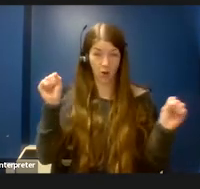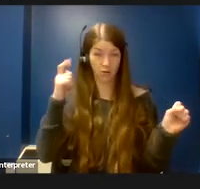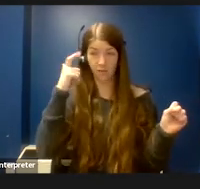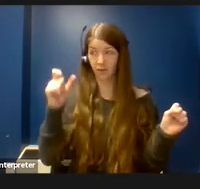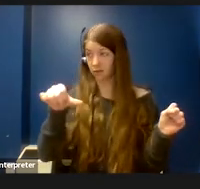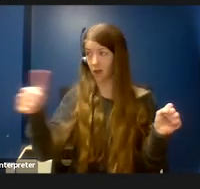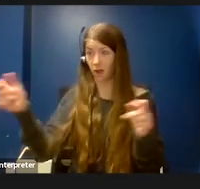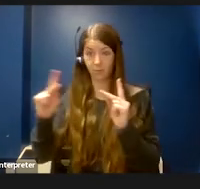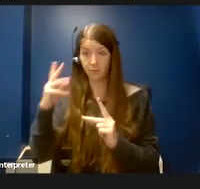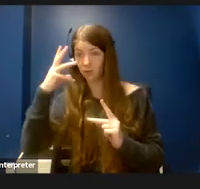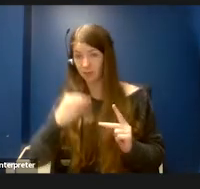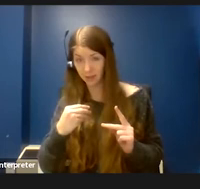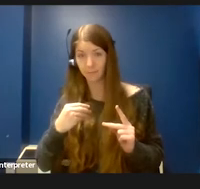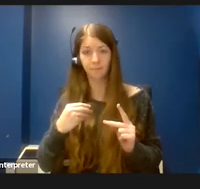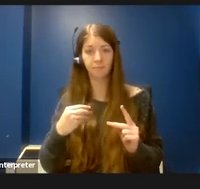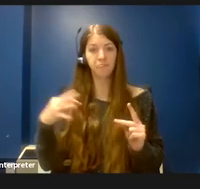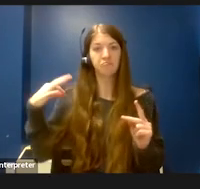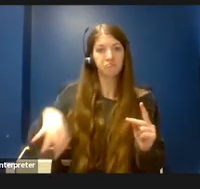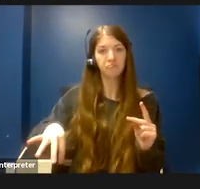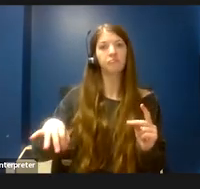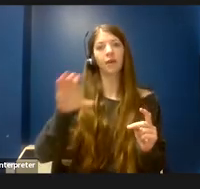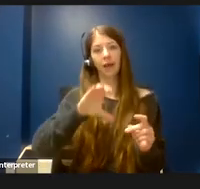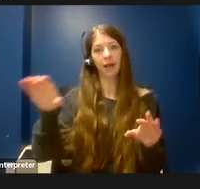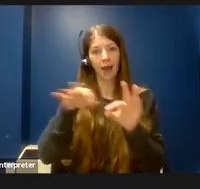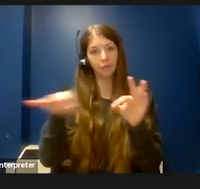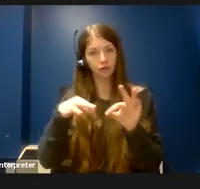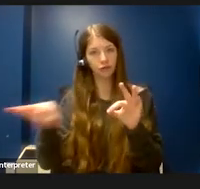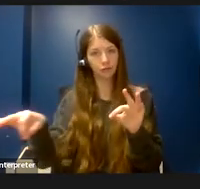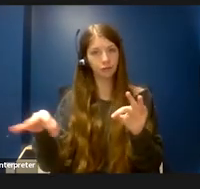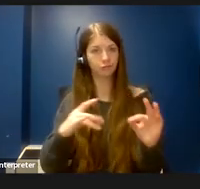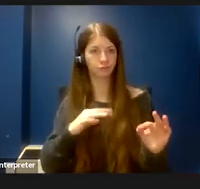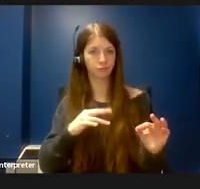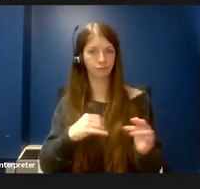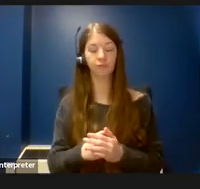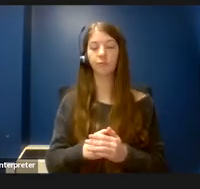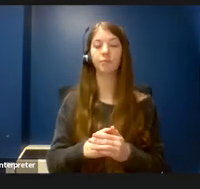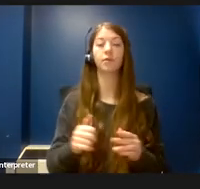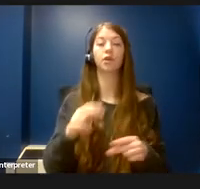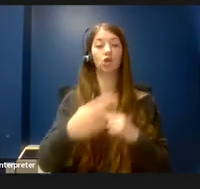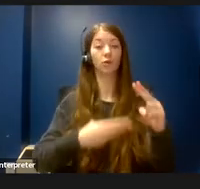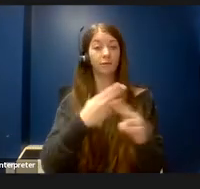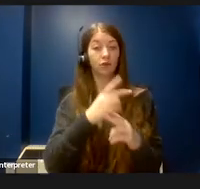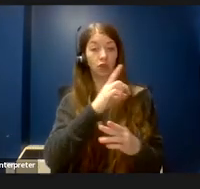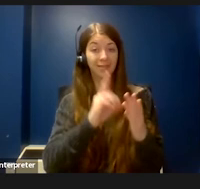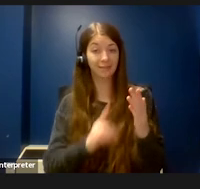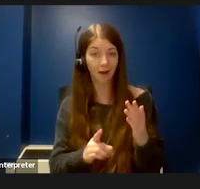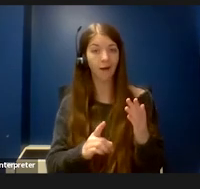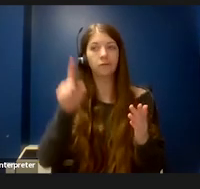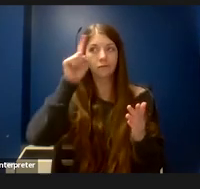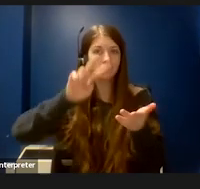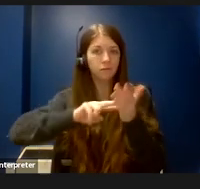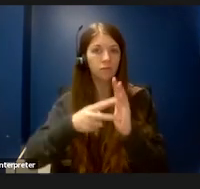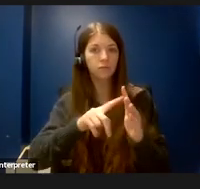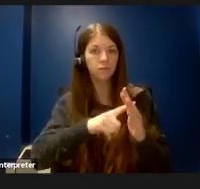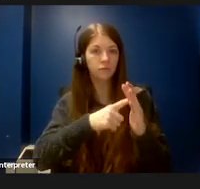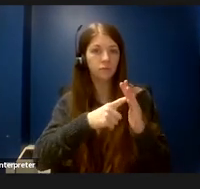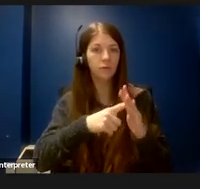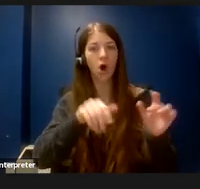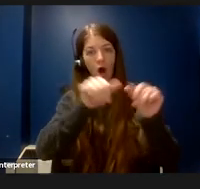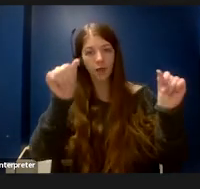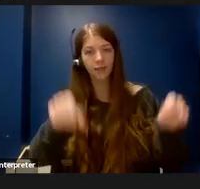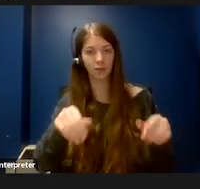Universal design was originally with the intent of making architecture more accessible but has also